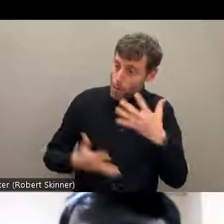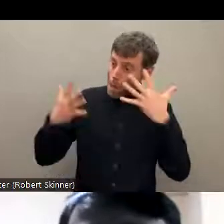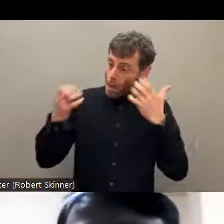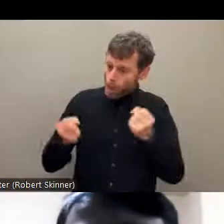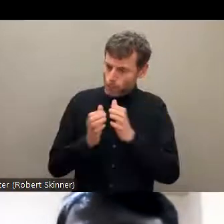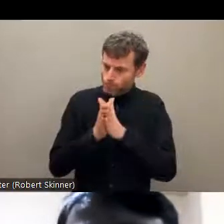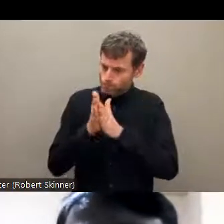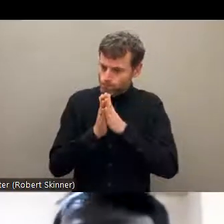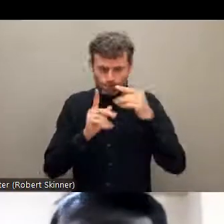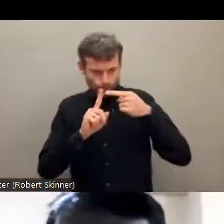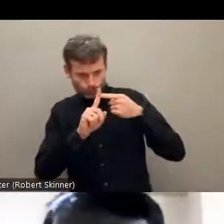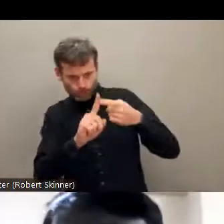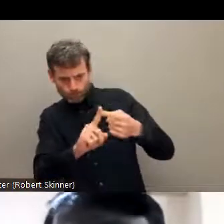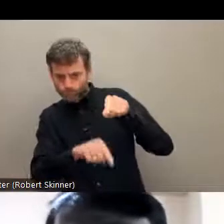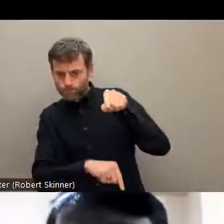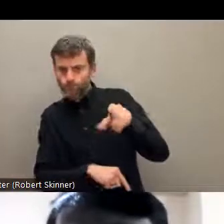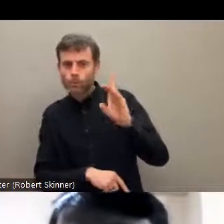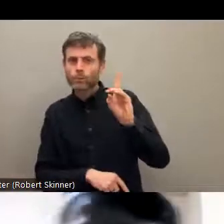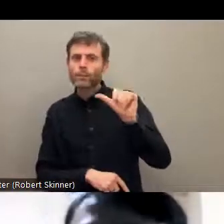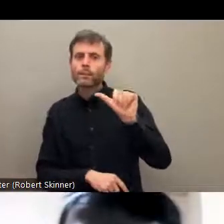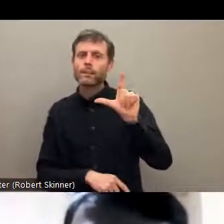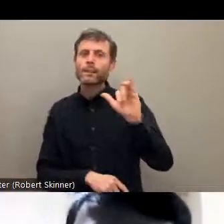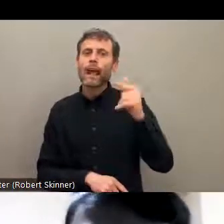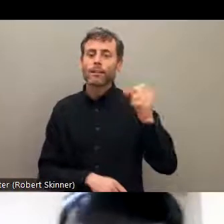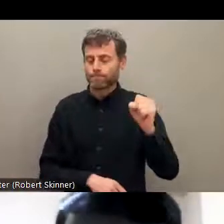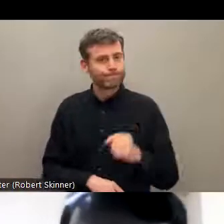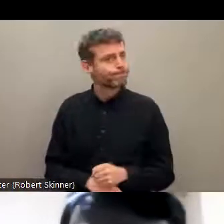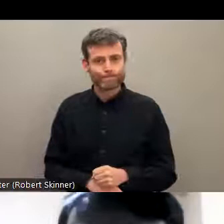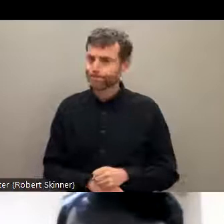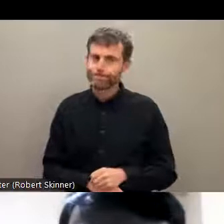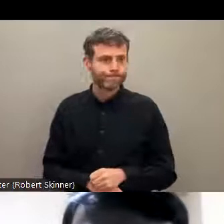blanket, GESI